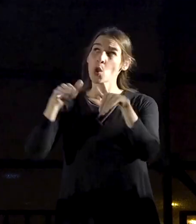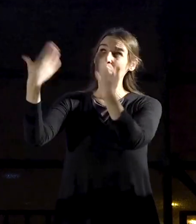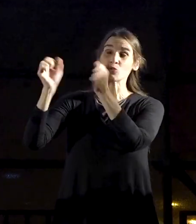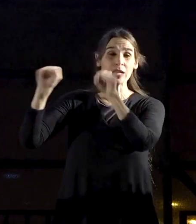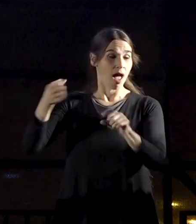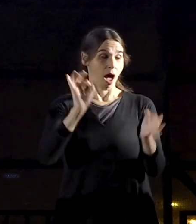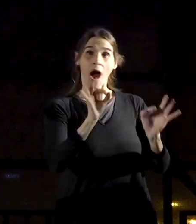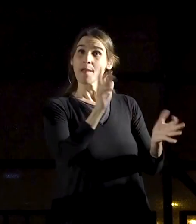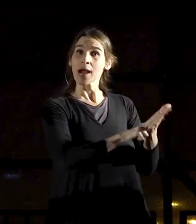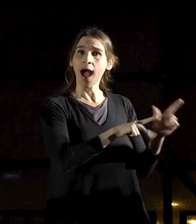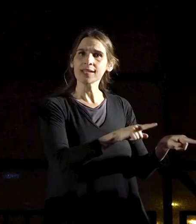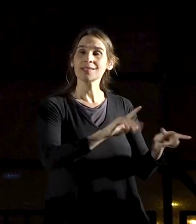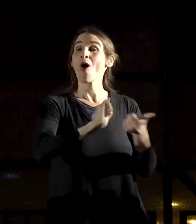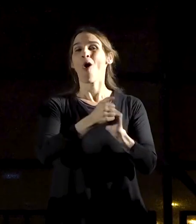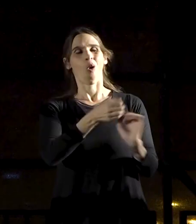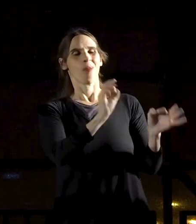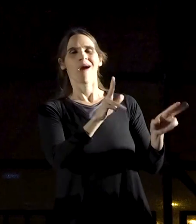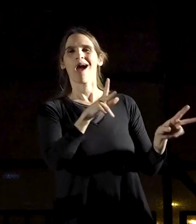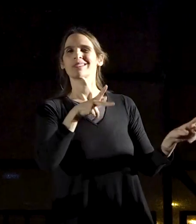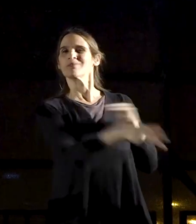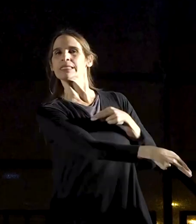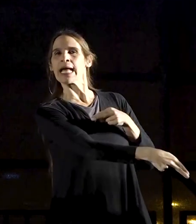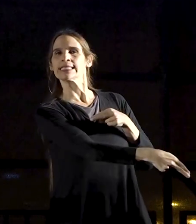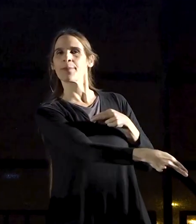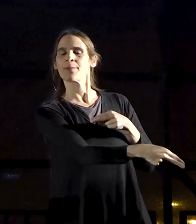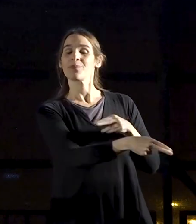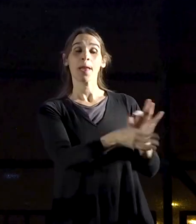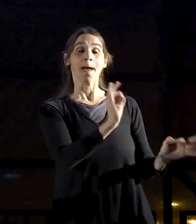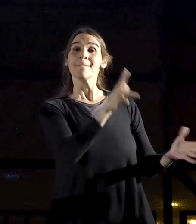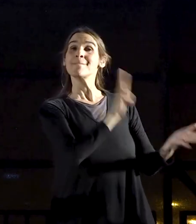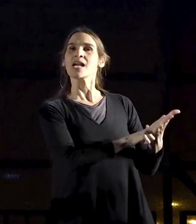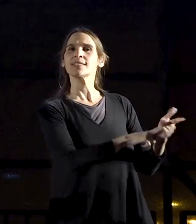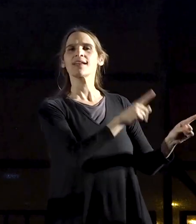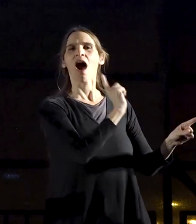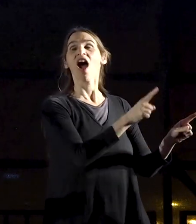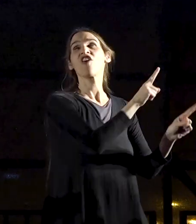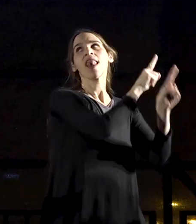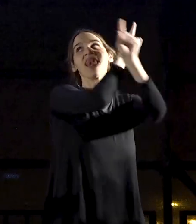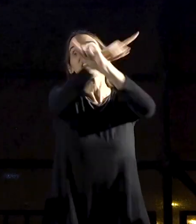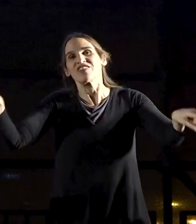the Supreme Court, or to cripple the Supreme Court – then the Supreme Court must invalidate these laws.